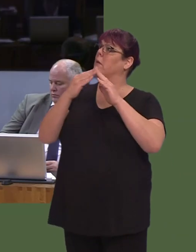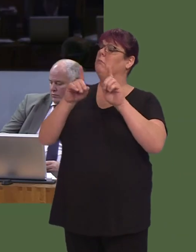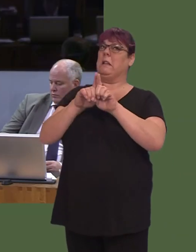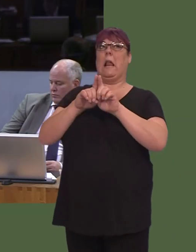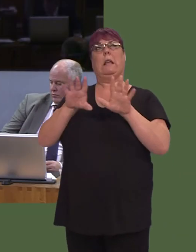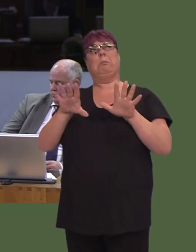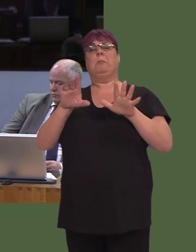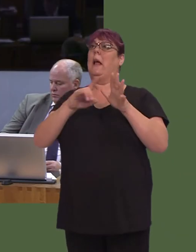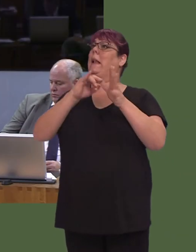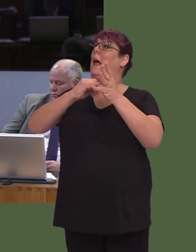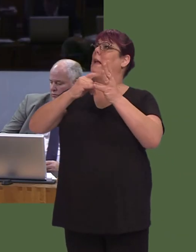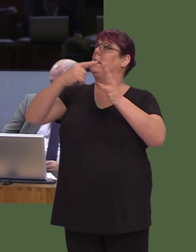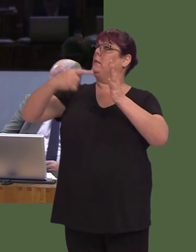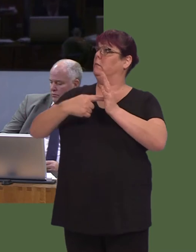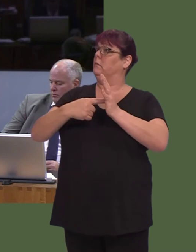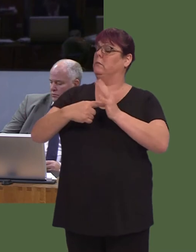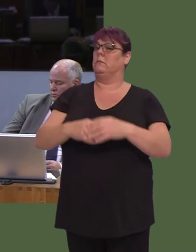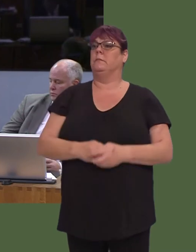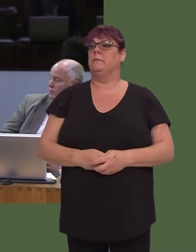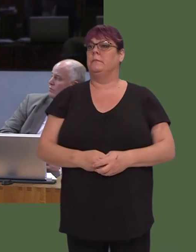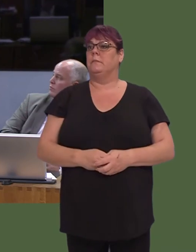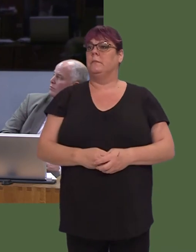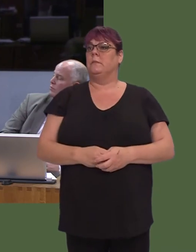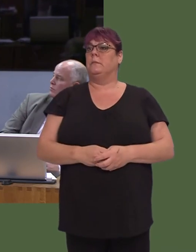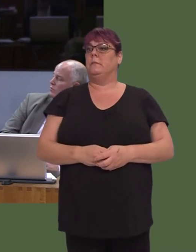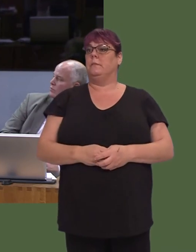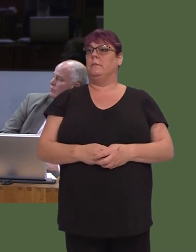and has to be treated with its social dimension very much in mind.